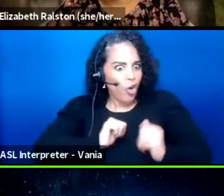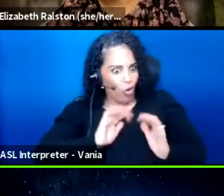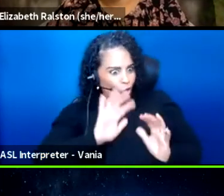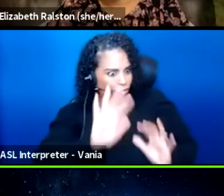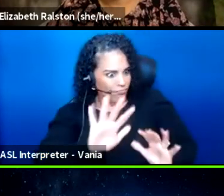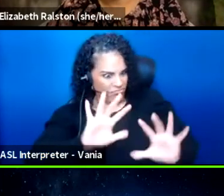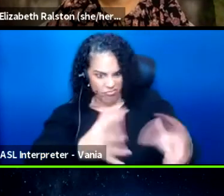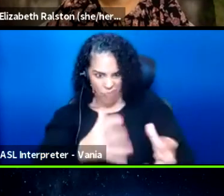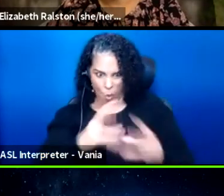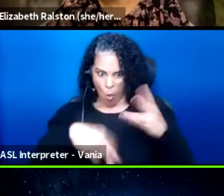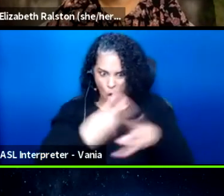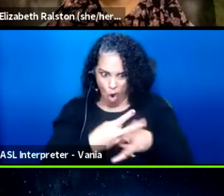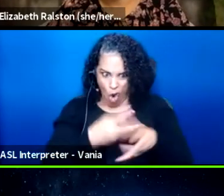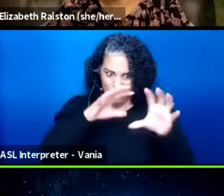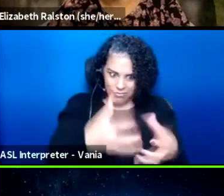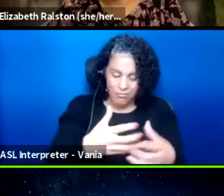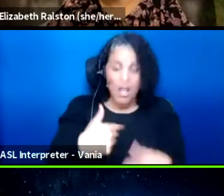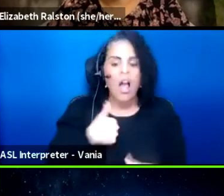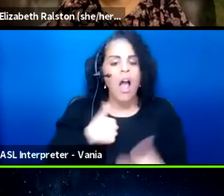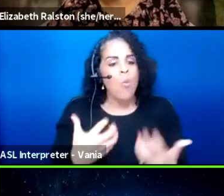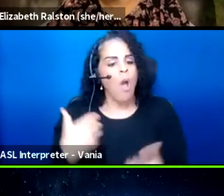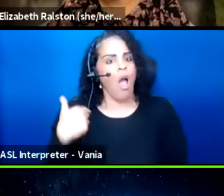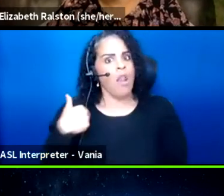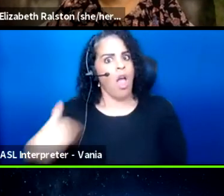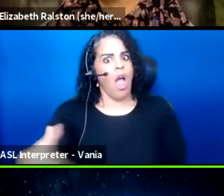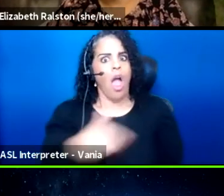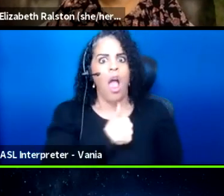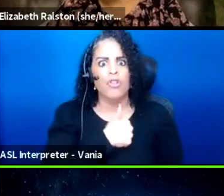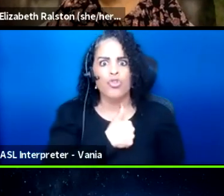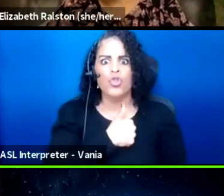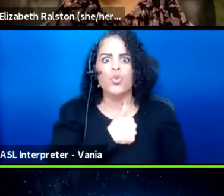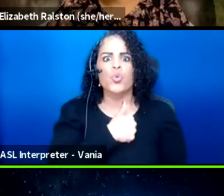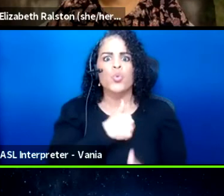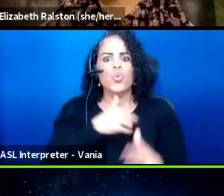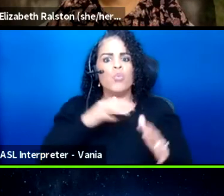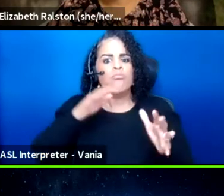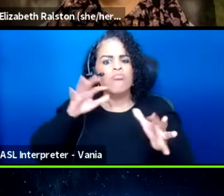I want us to collectively get away from just doing it